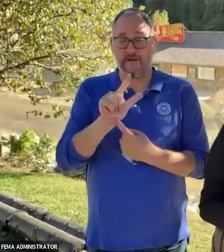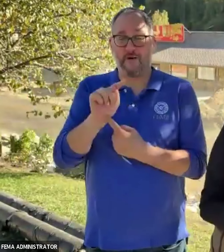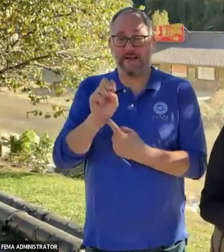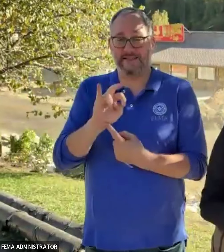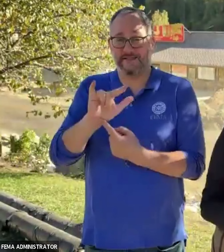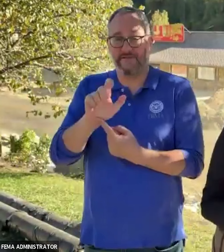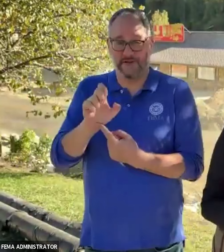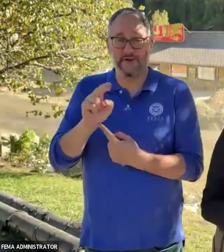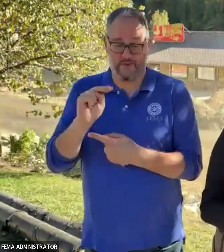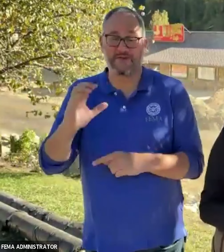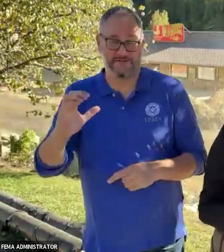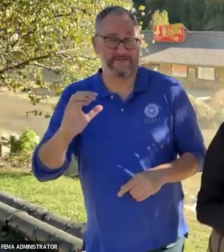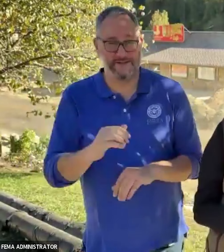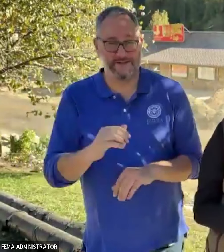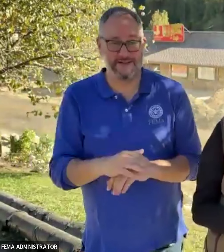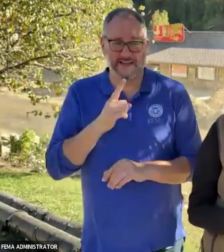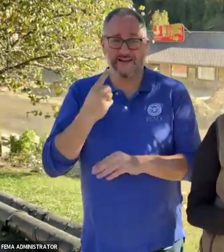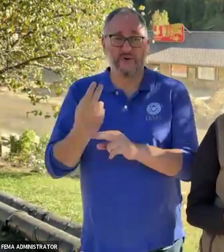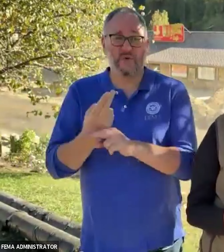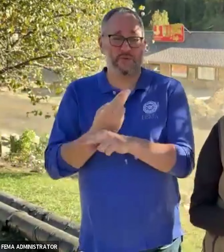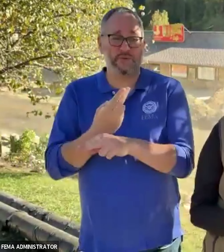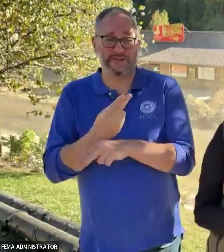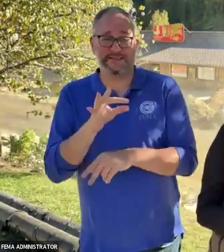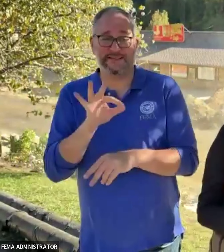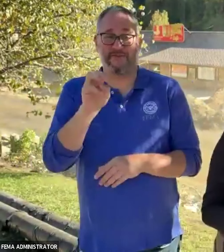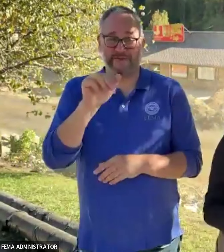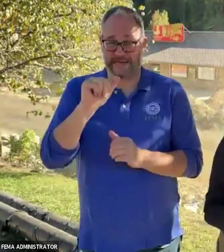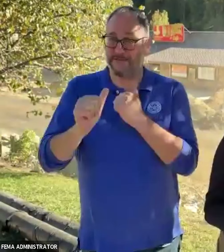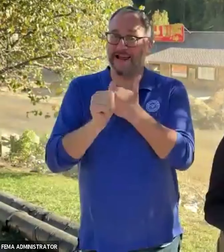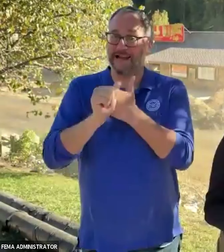They had used FEMA Hazard Mitigation Grant Funding to relocate their fire station